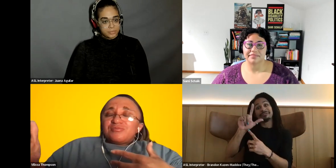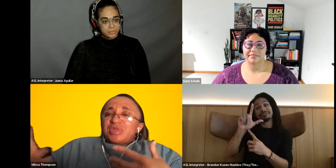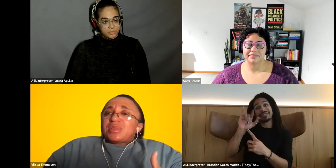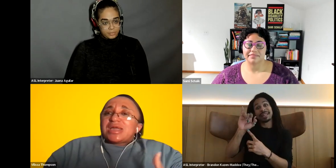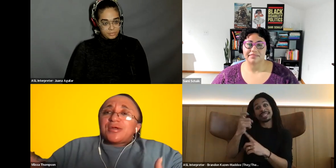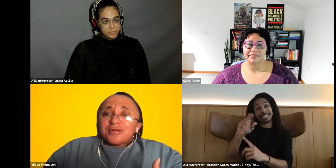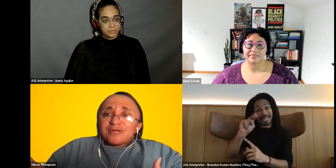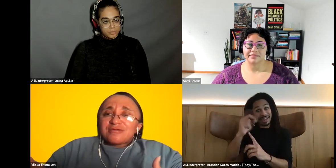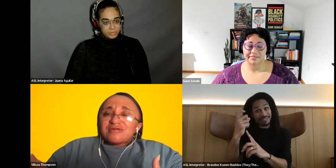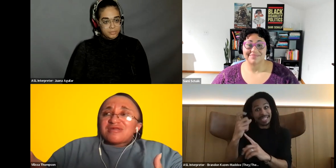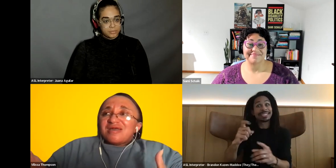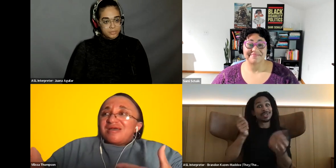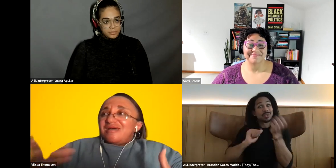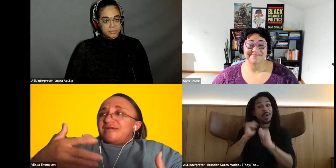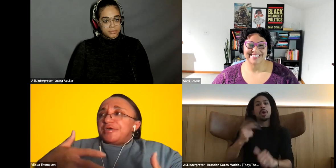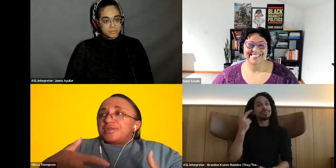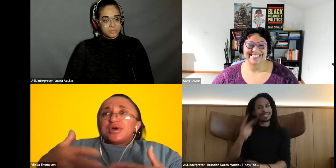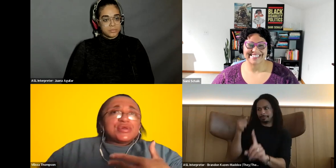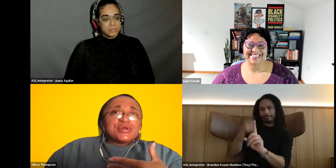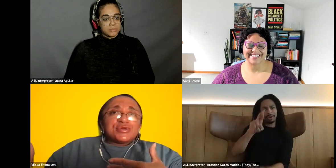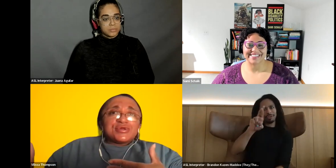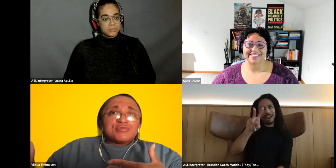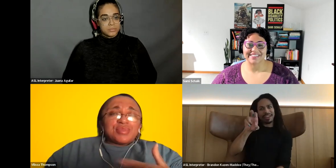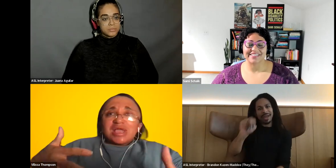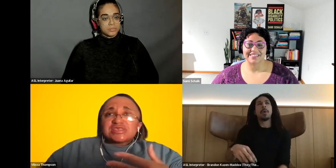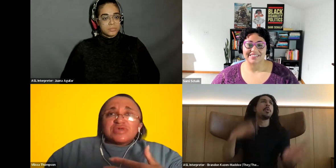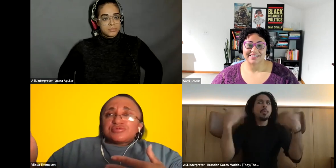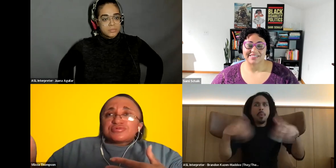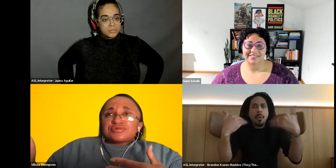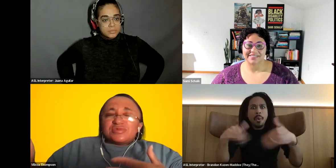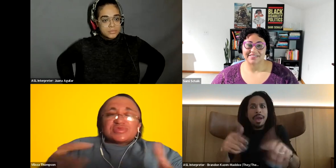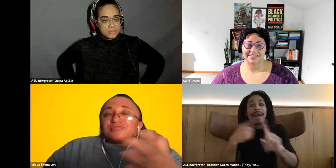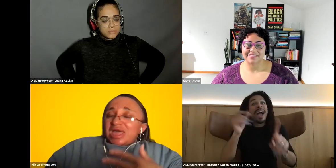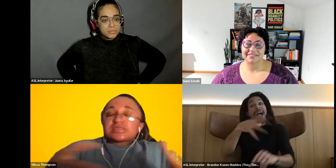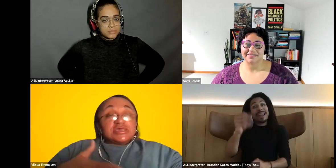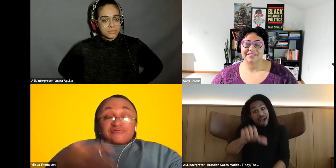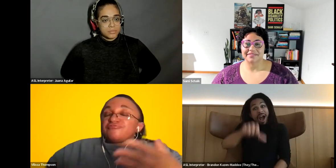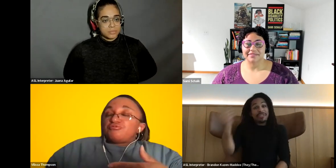Vilissa Thompson: people like her Vilissa Thompson: and other black disabled deaf